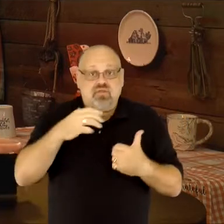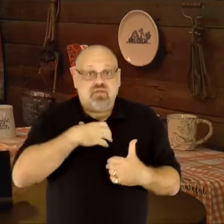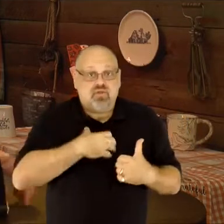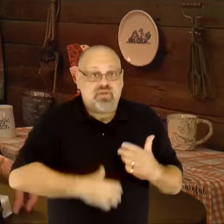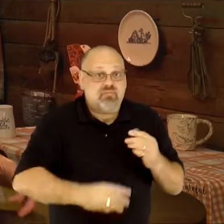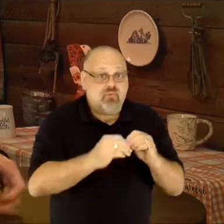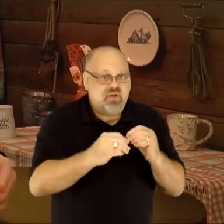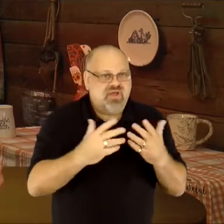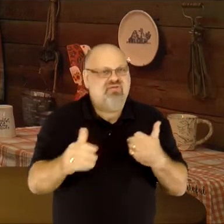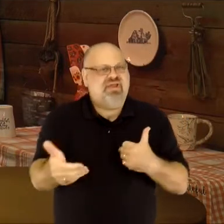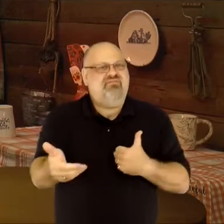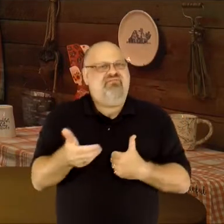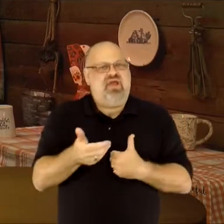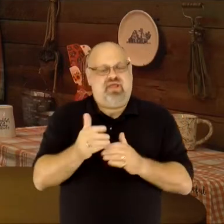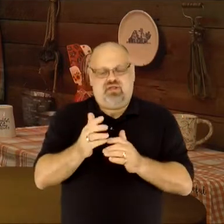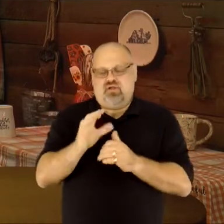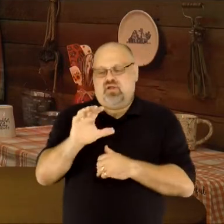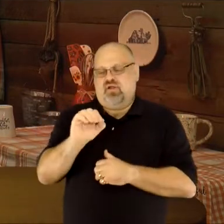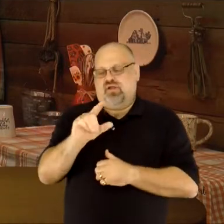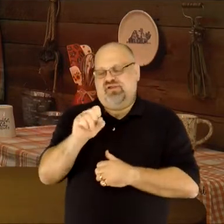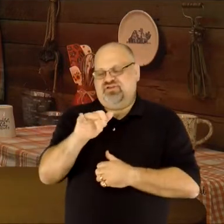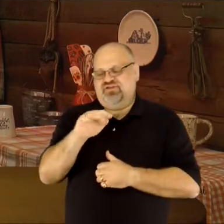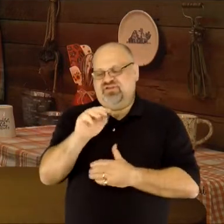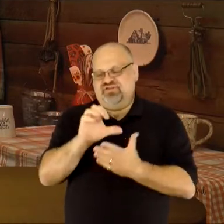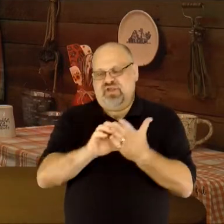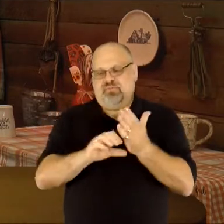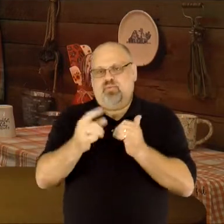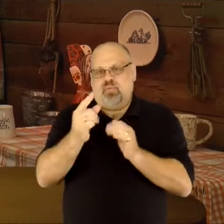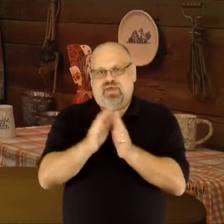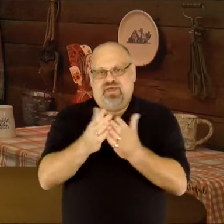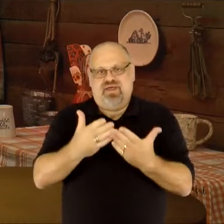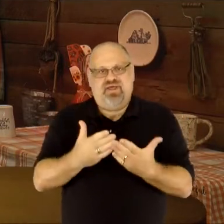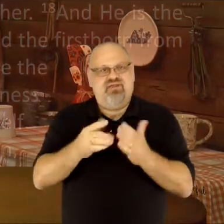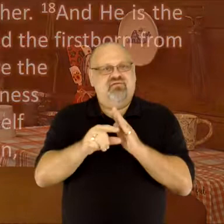to Colossians chapter 1, beginning at verse 15, where we read: